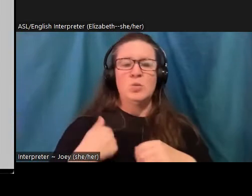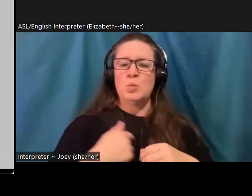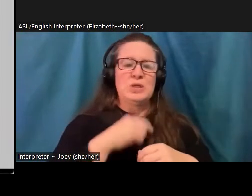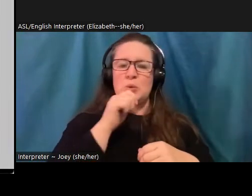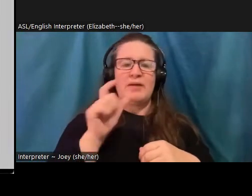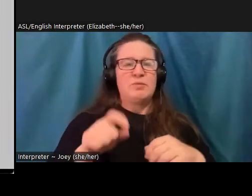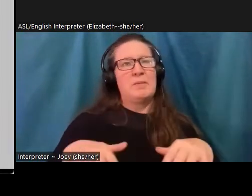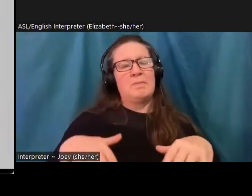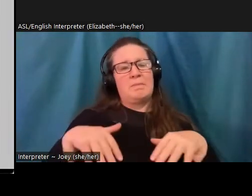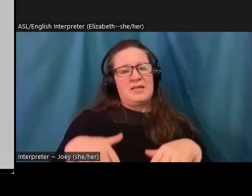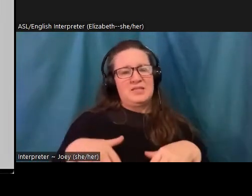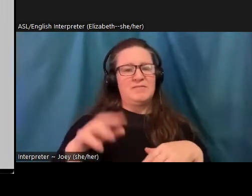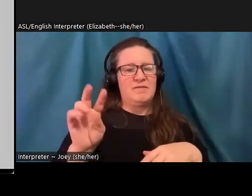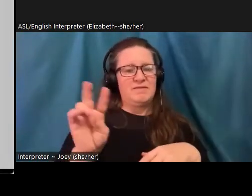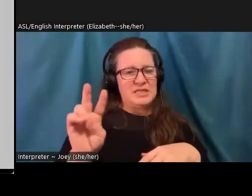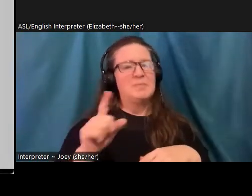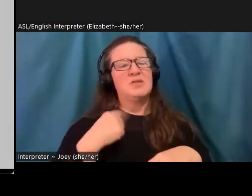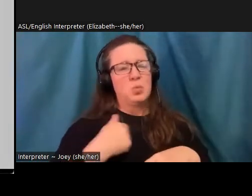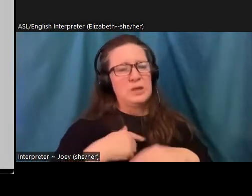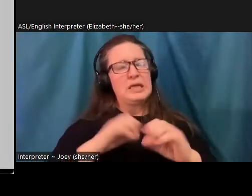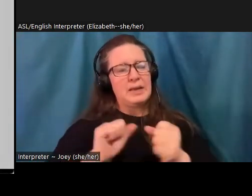but need to become active engineers of a world that we